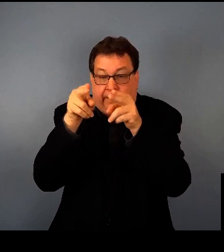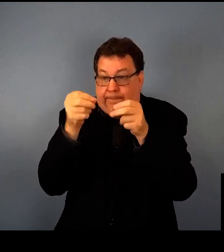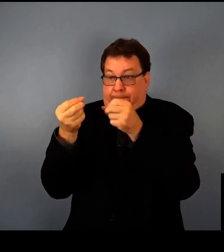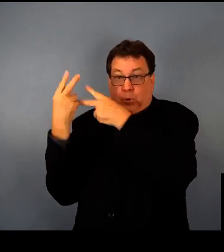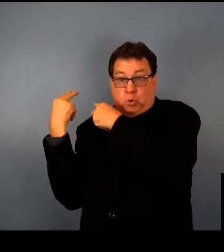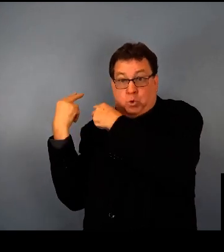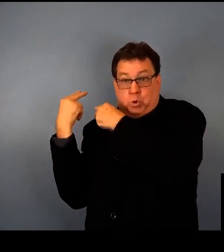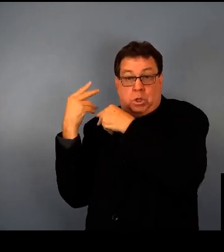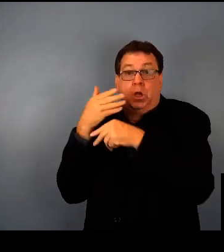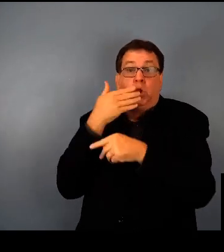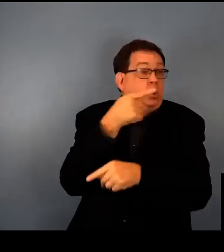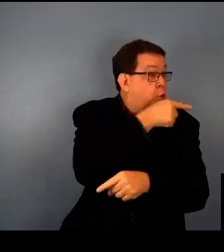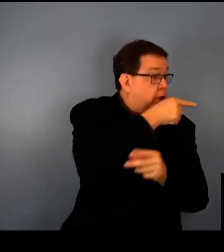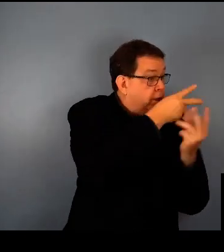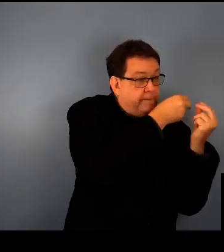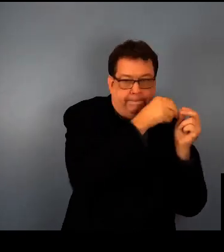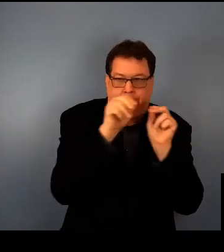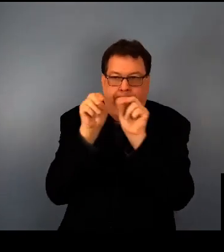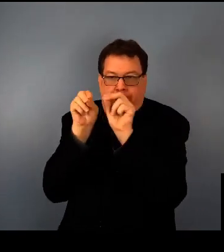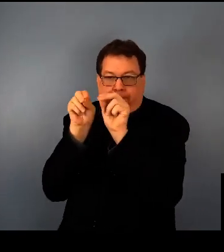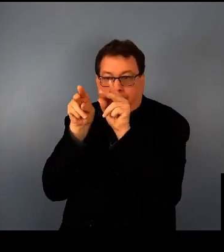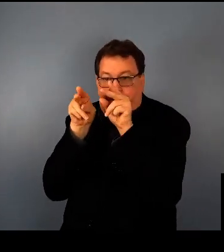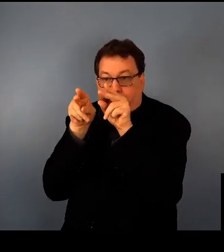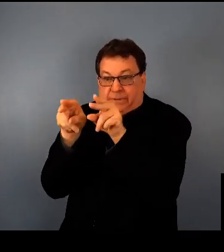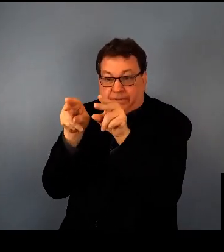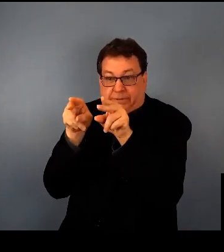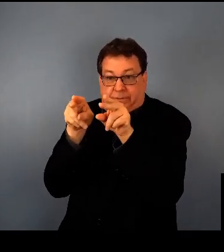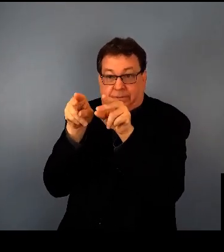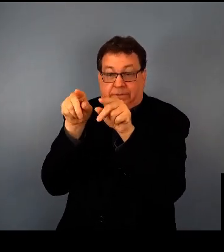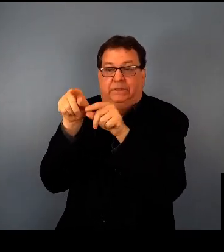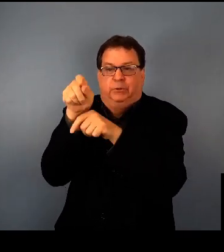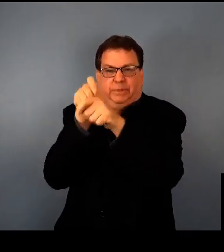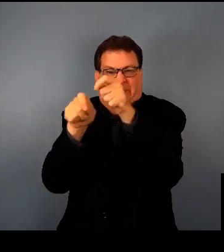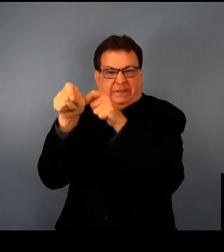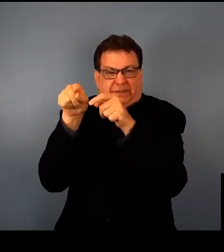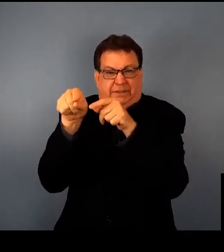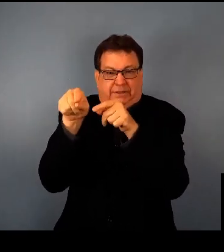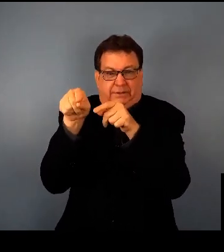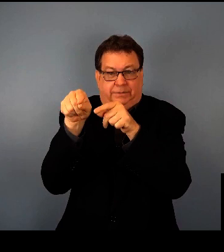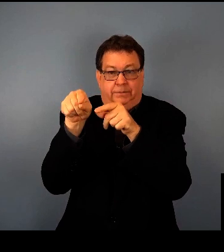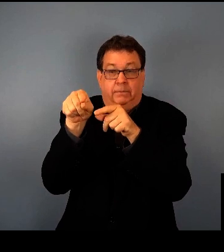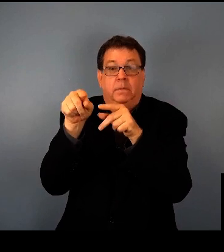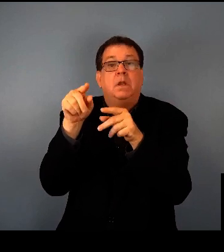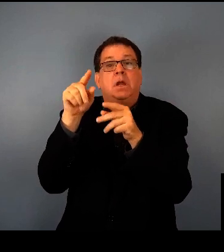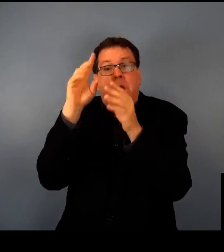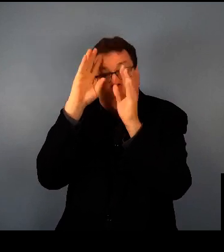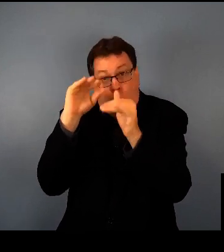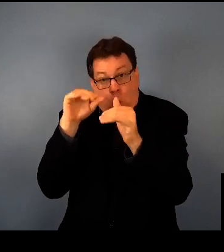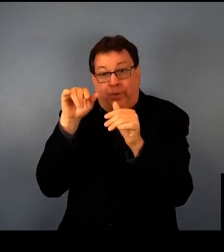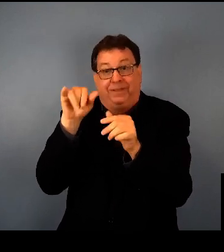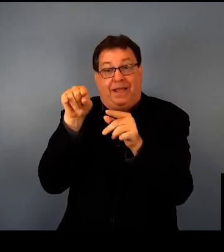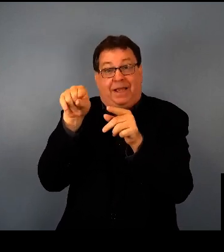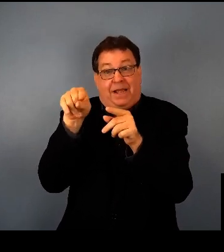a healthy copy of the gene to the appropriate body tissue so that it, instead of the native incorrect instructions,